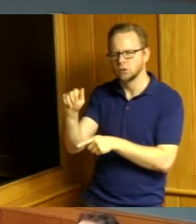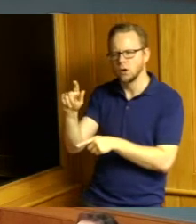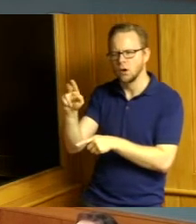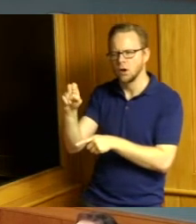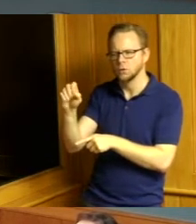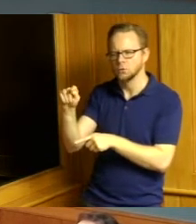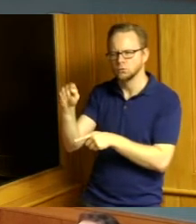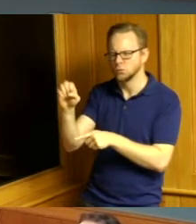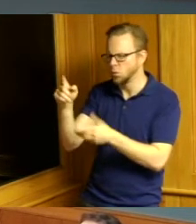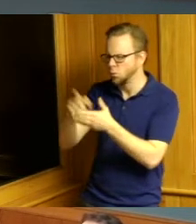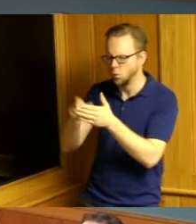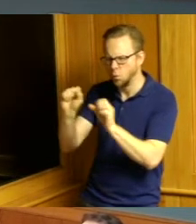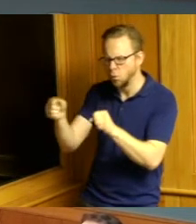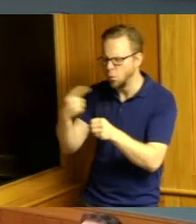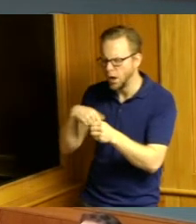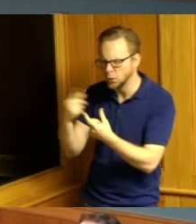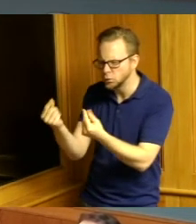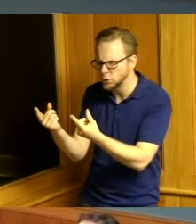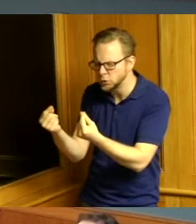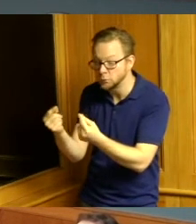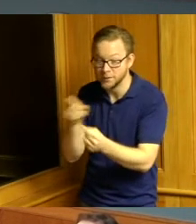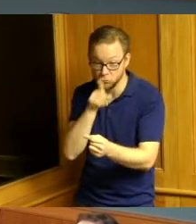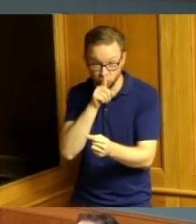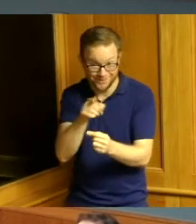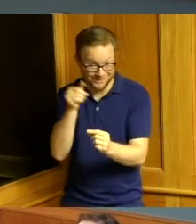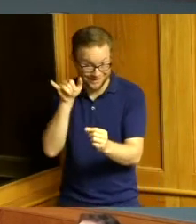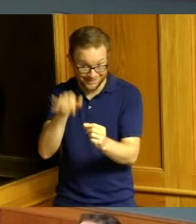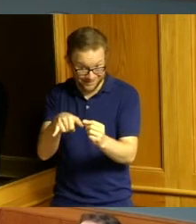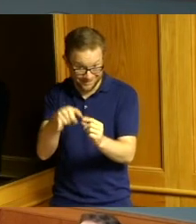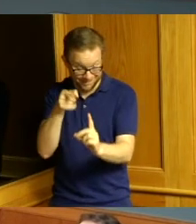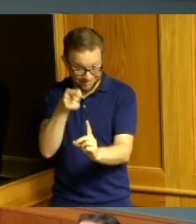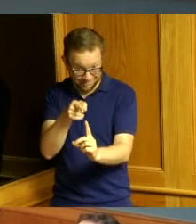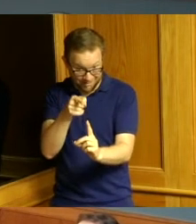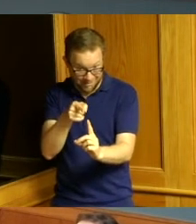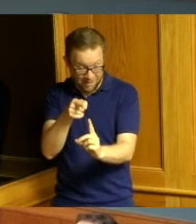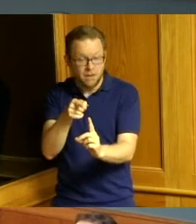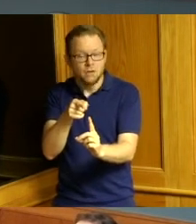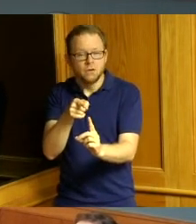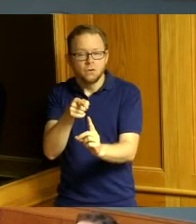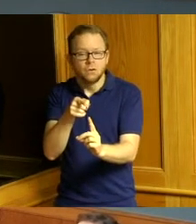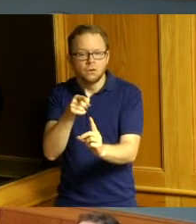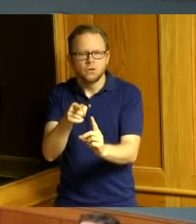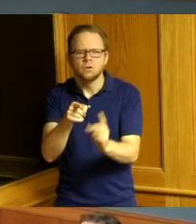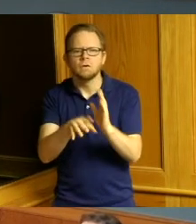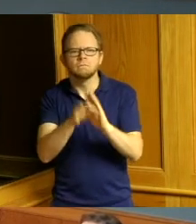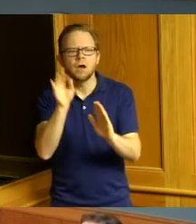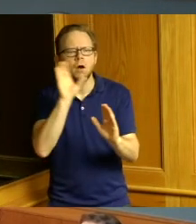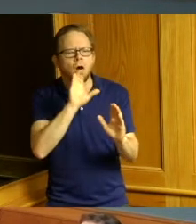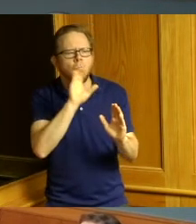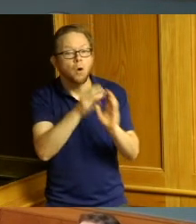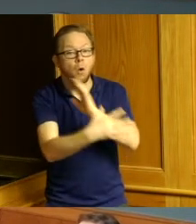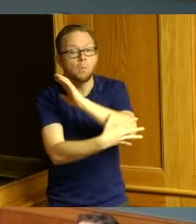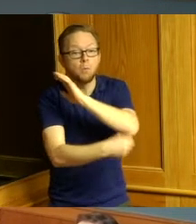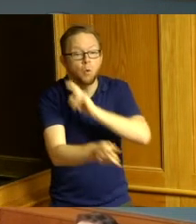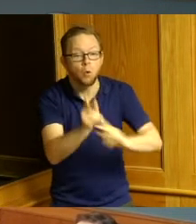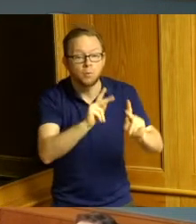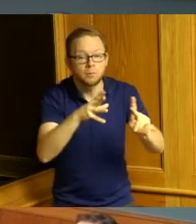because essentially what you're doing is identifying poor people who own property and then